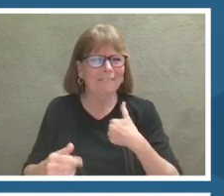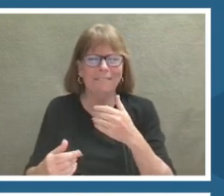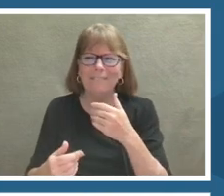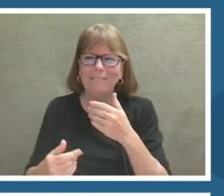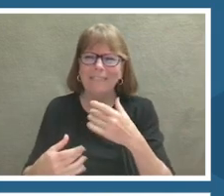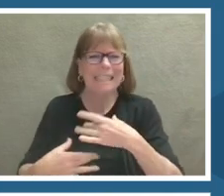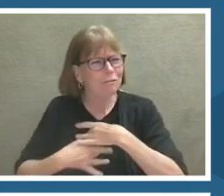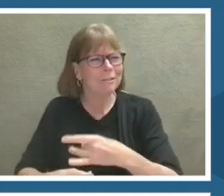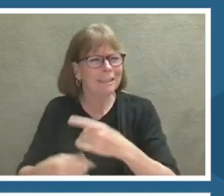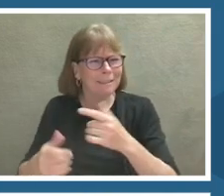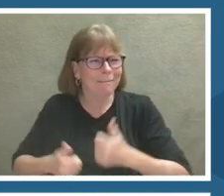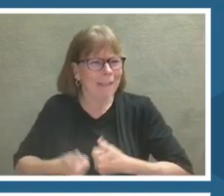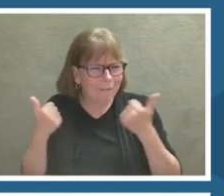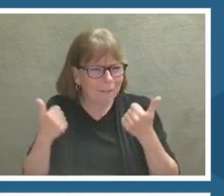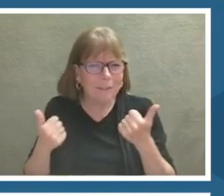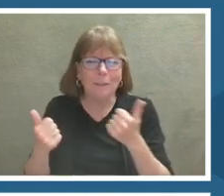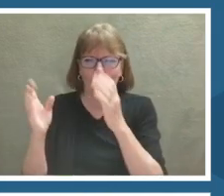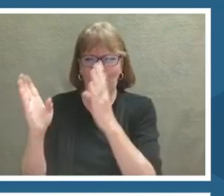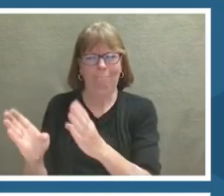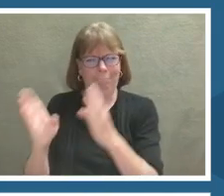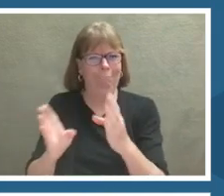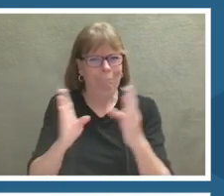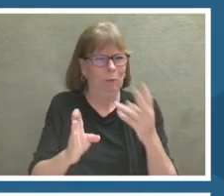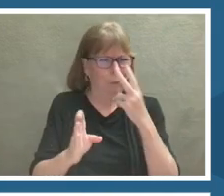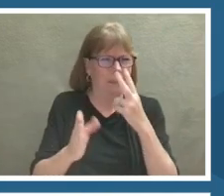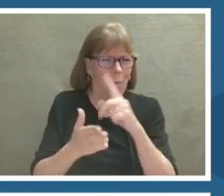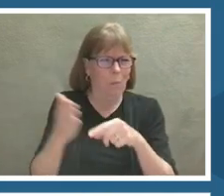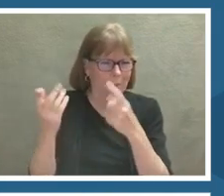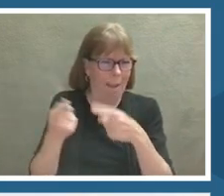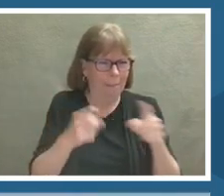and we will go on from there.